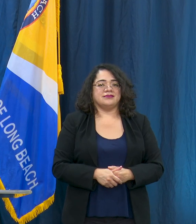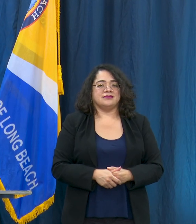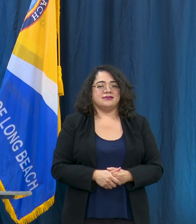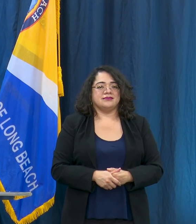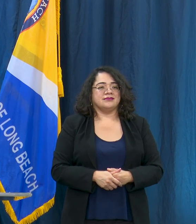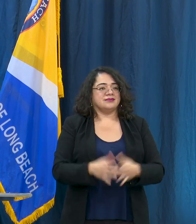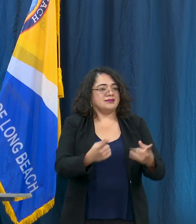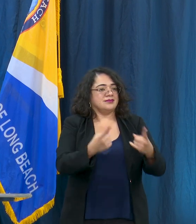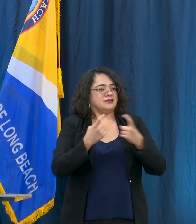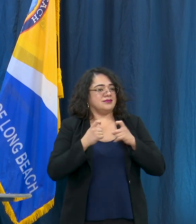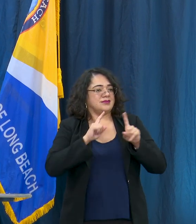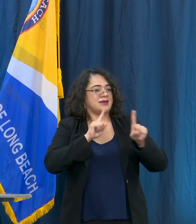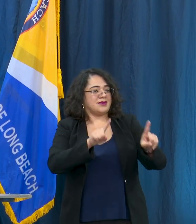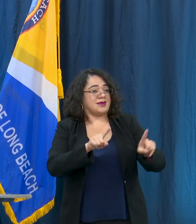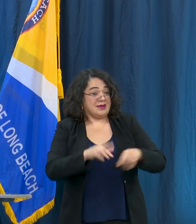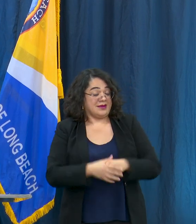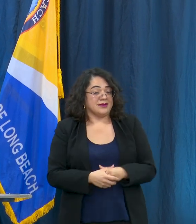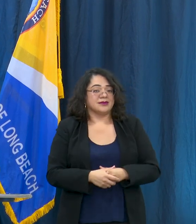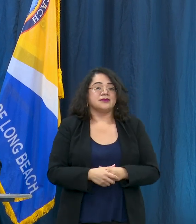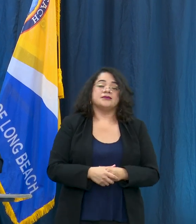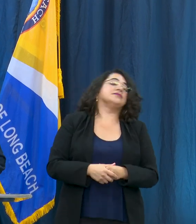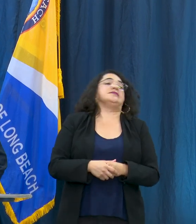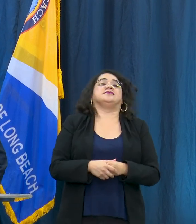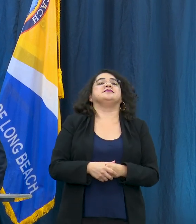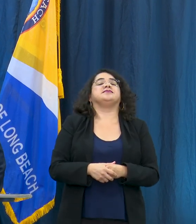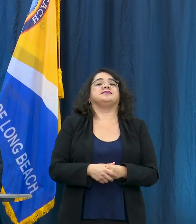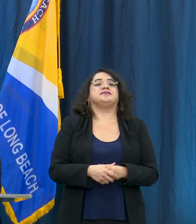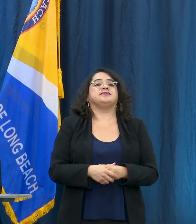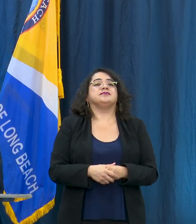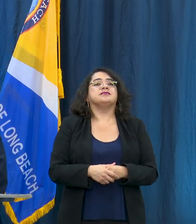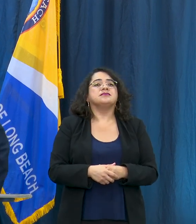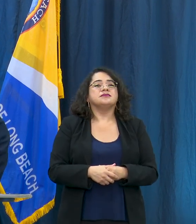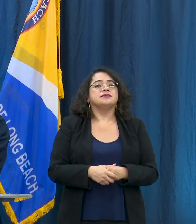there any questions? We have one question from the media Mayor. The question